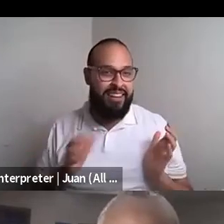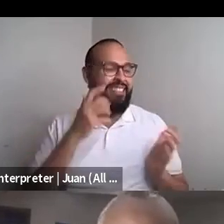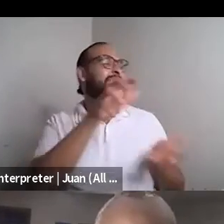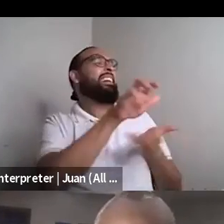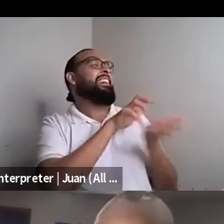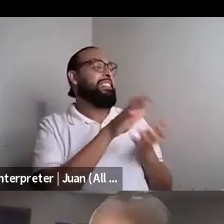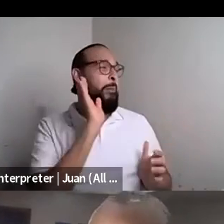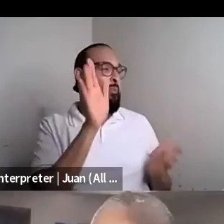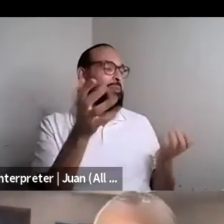Kenyon Farrow (he/him/his): Right.